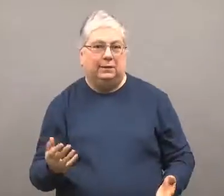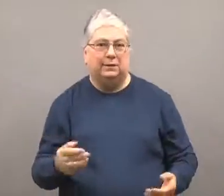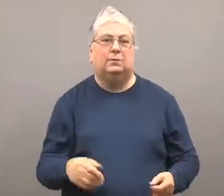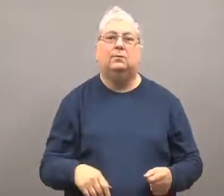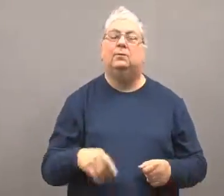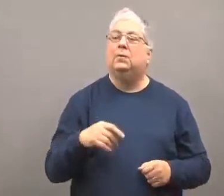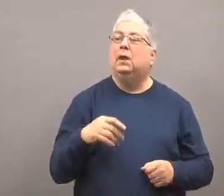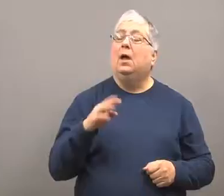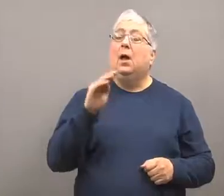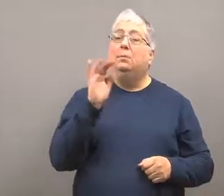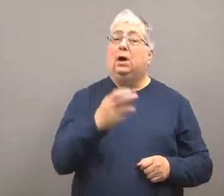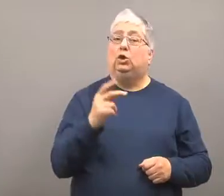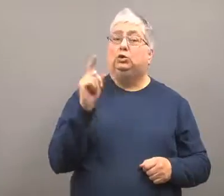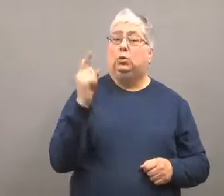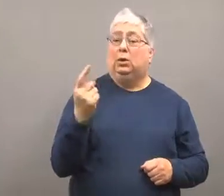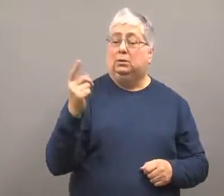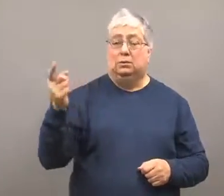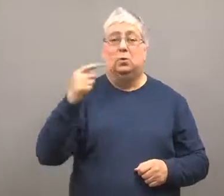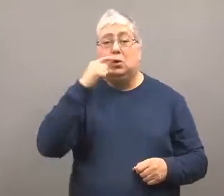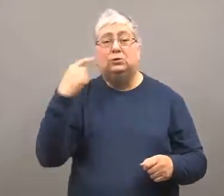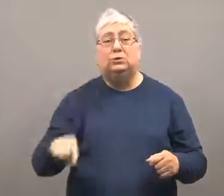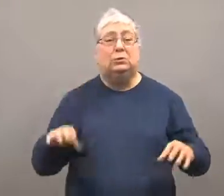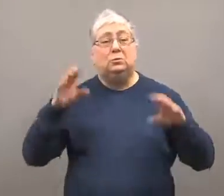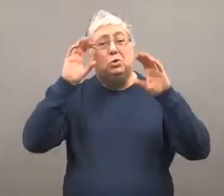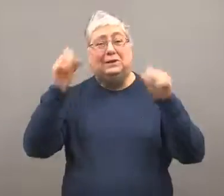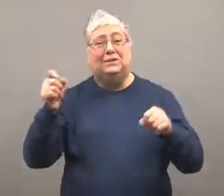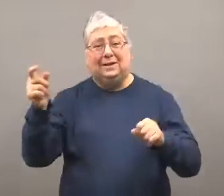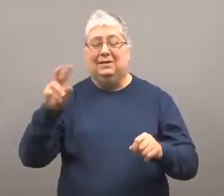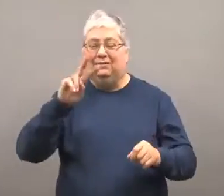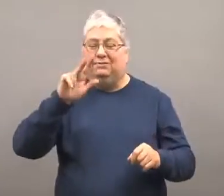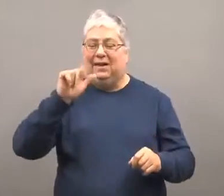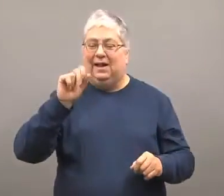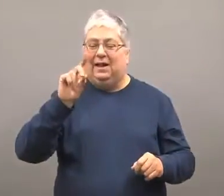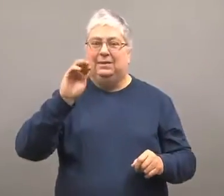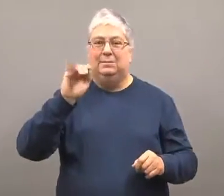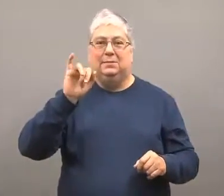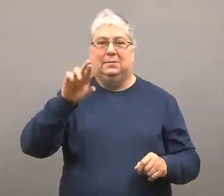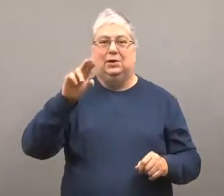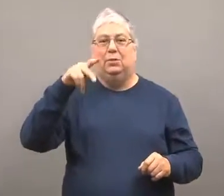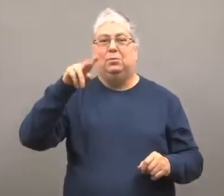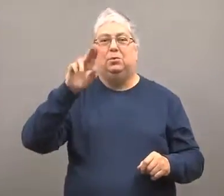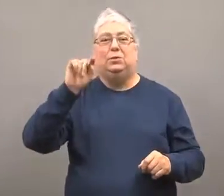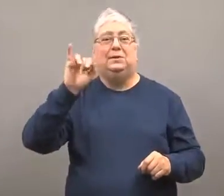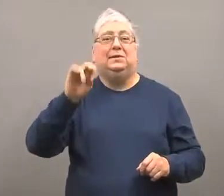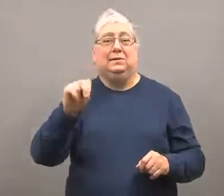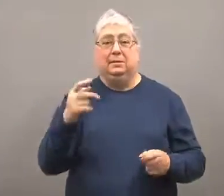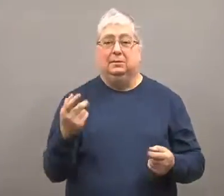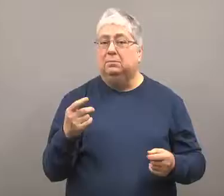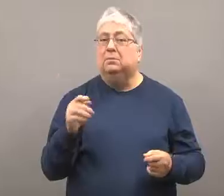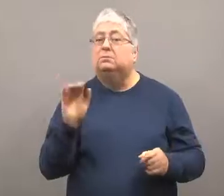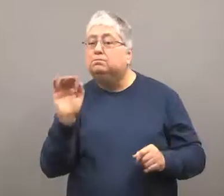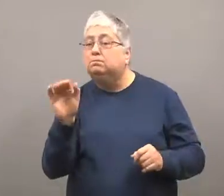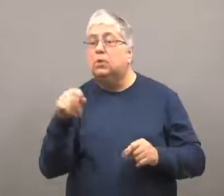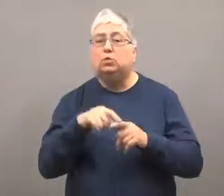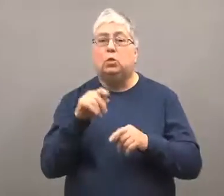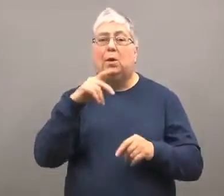On March 1, Russian President Vladmir Putin asked permission